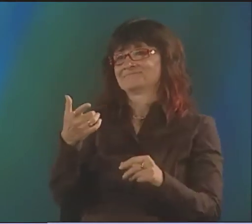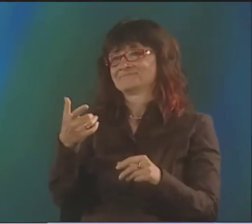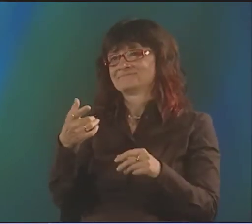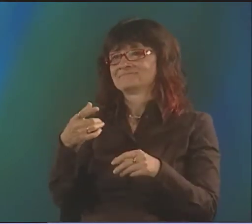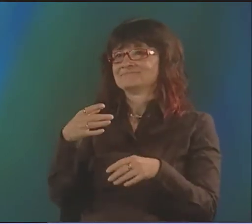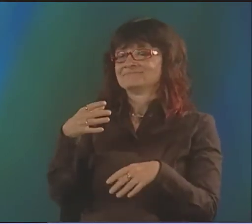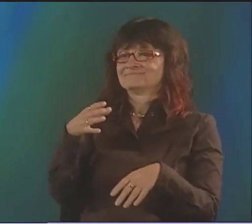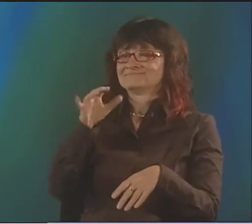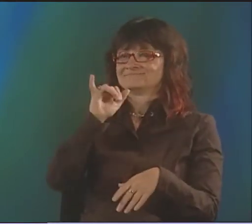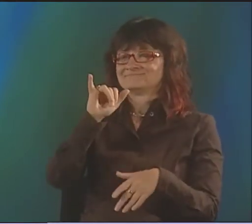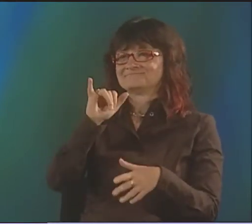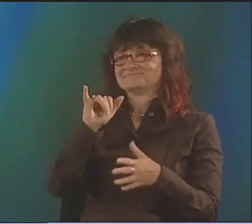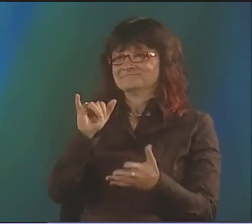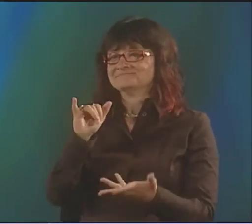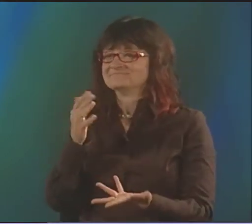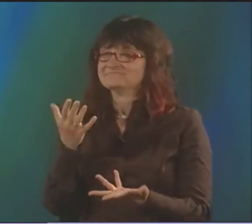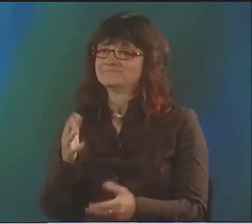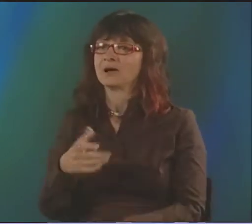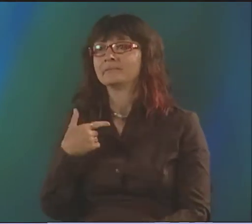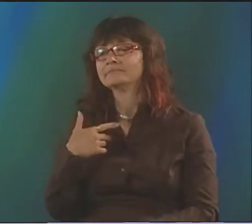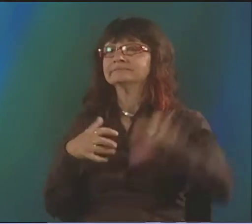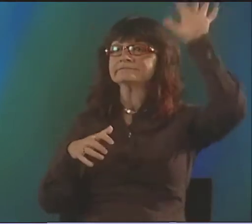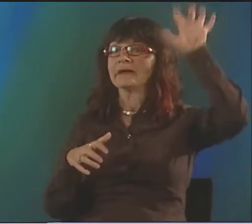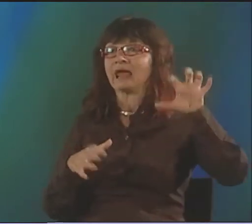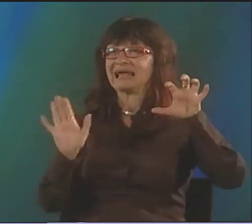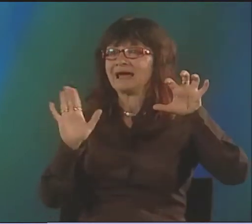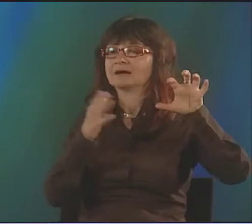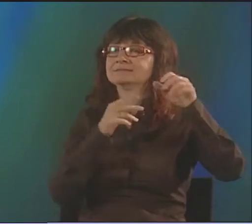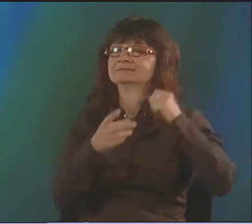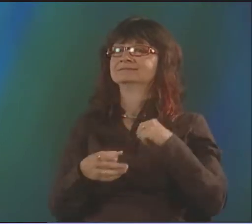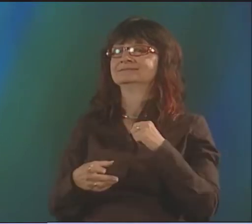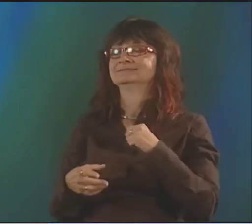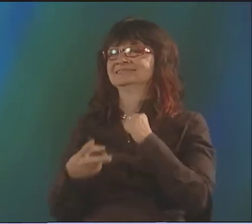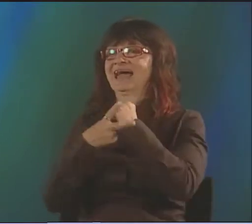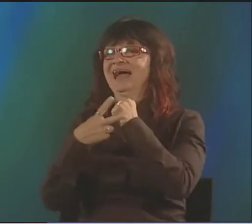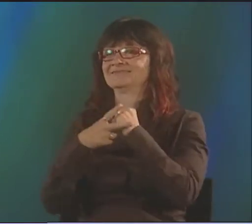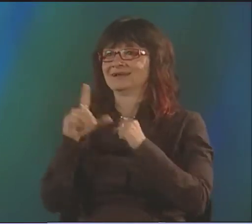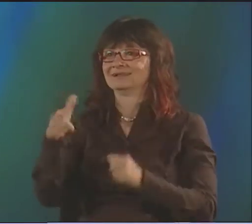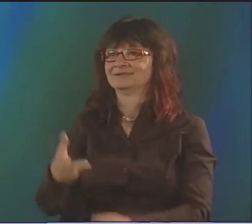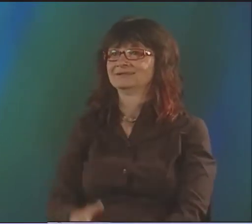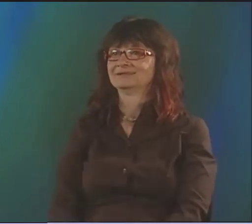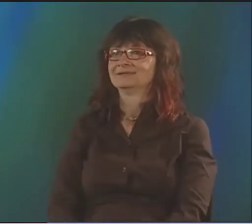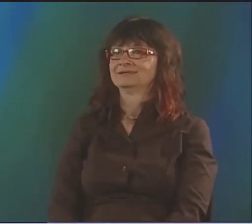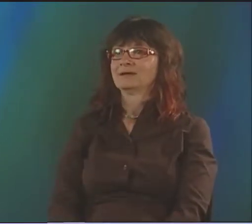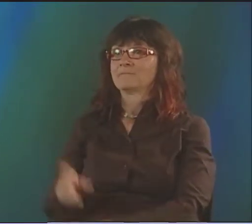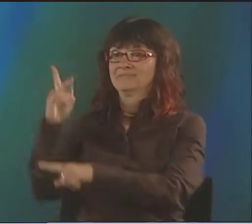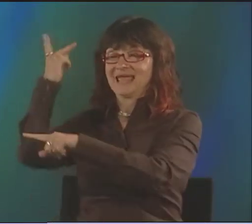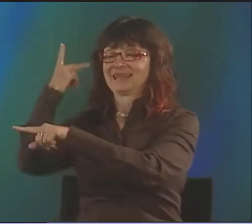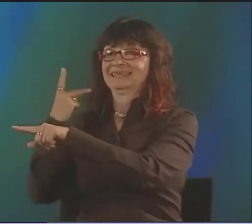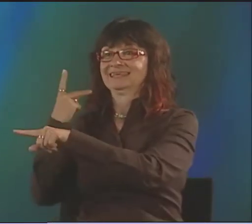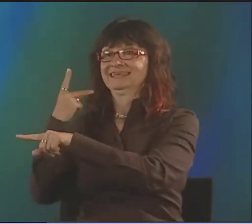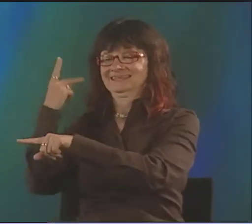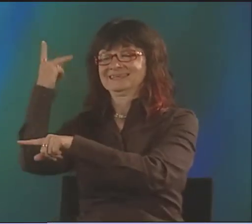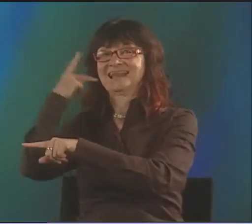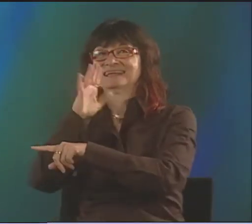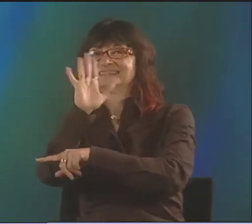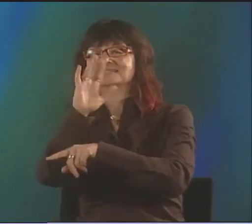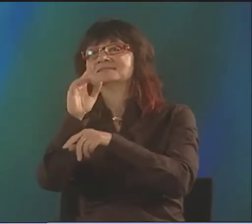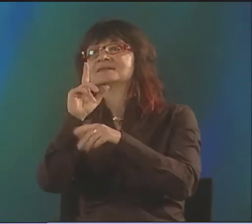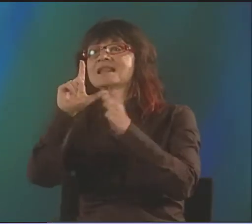SO THE STORY ITSELF COULD EMBED THESE INTERESTING TECHNIQUES. YOU KNOW, IF I SHOW THAT RIGHT AWAY,